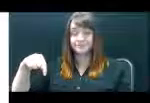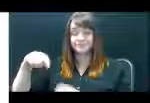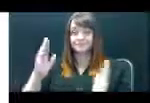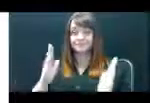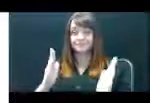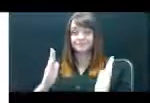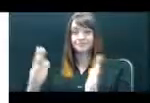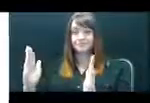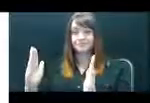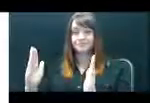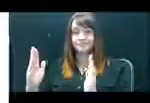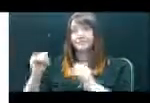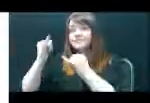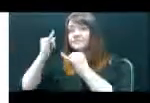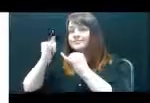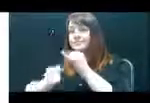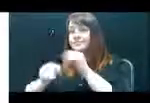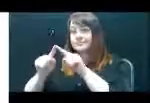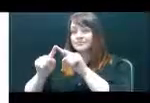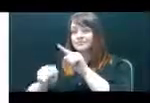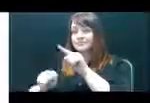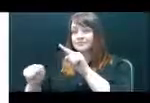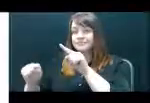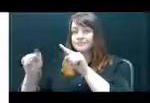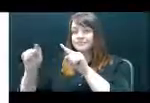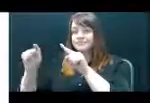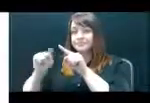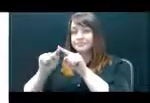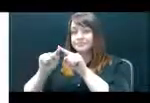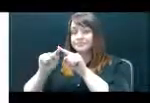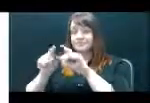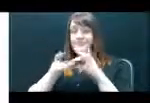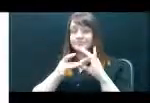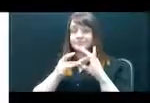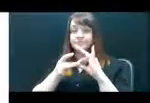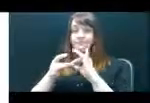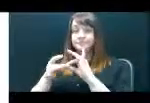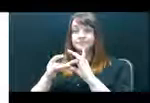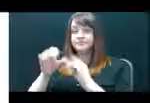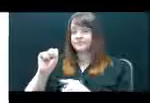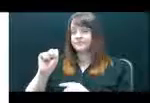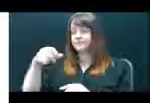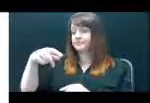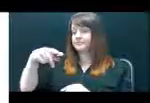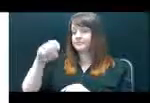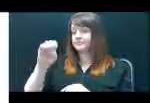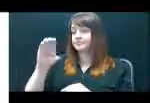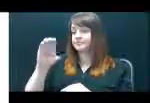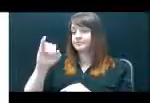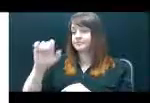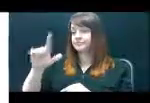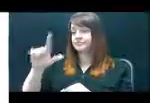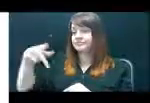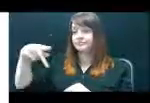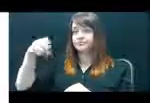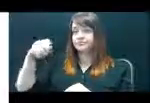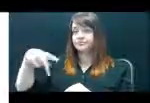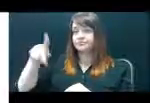track. This is the track for special populations topics. The field is highlighted in yellow